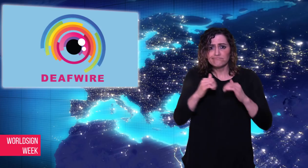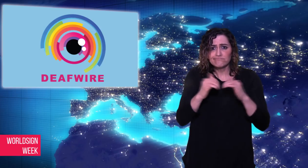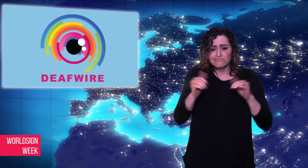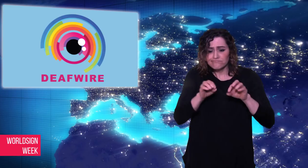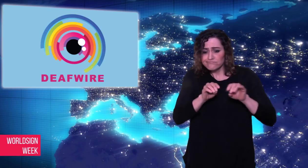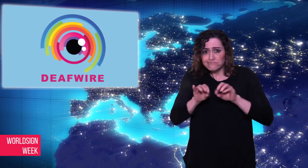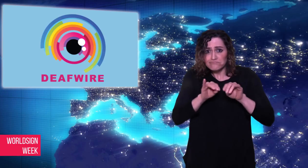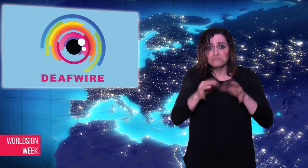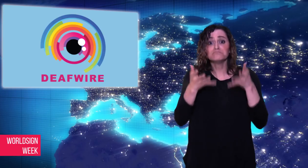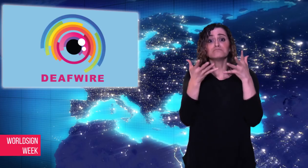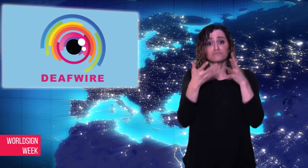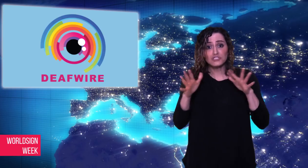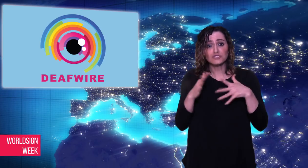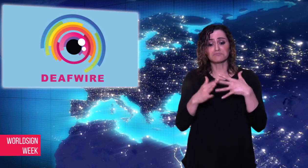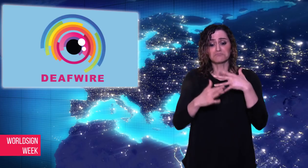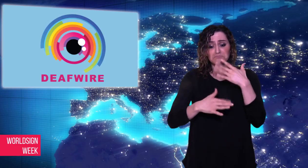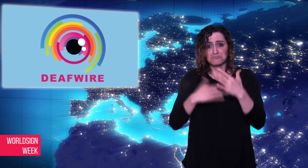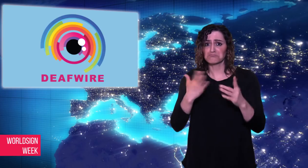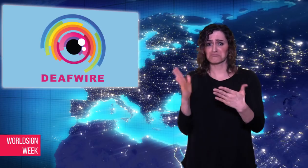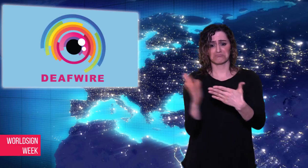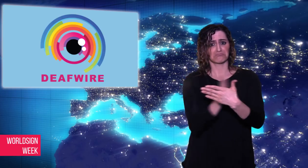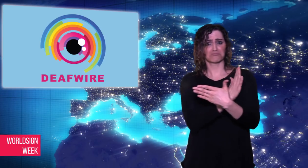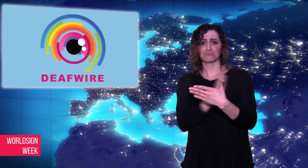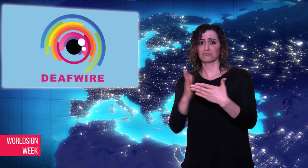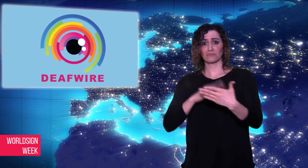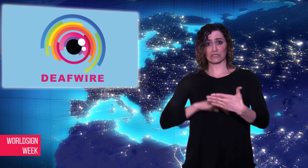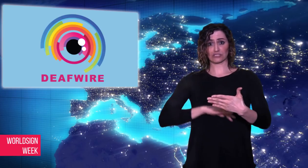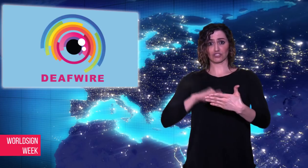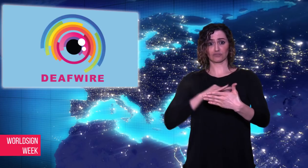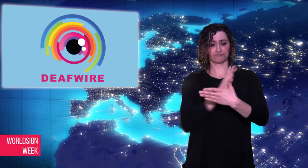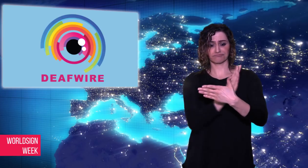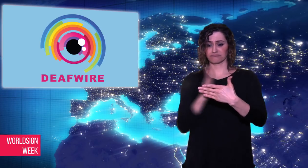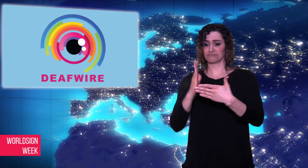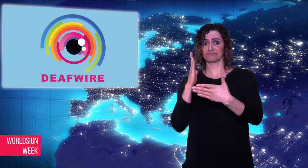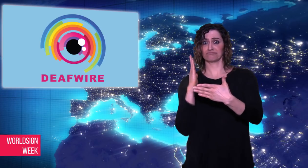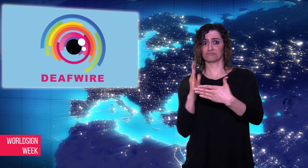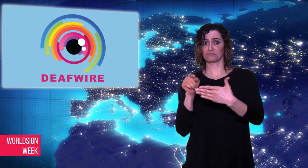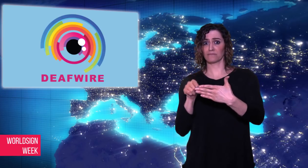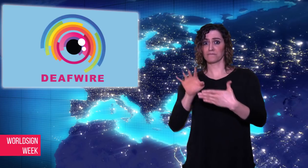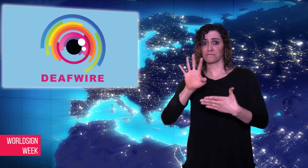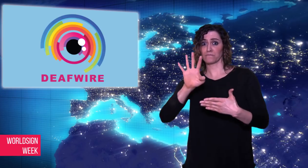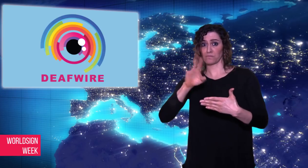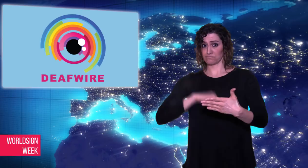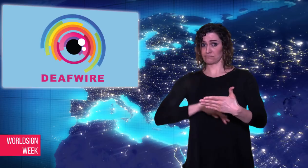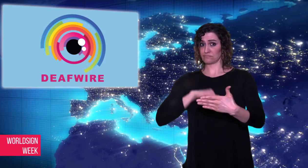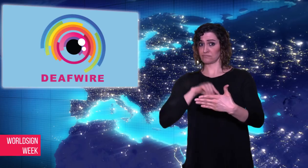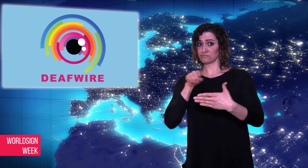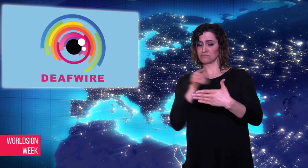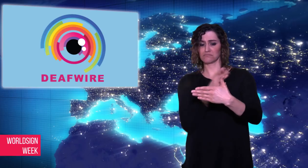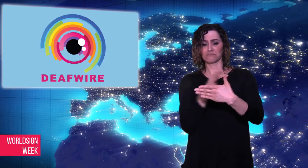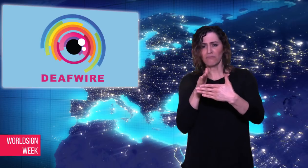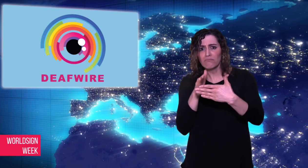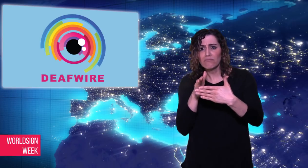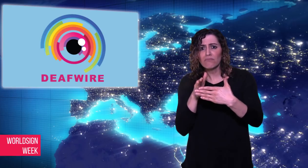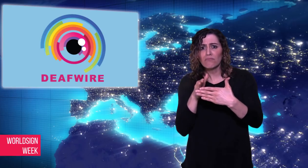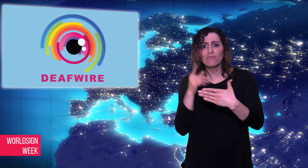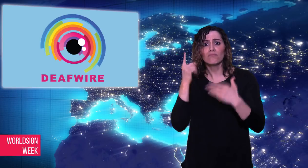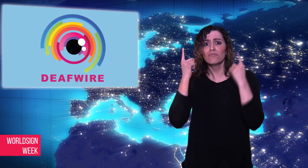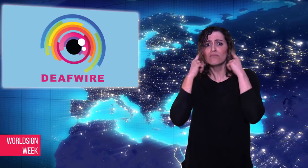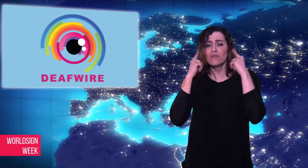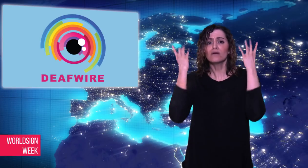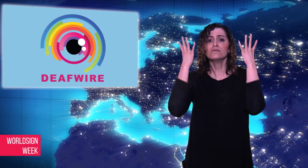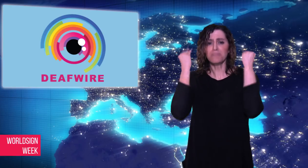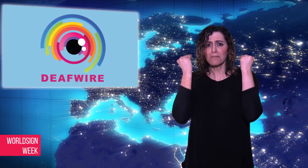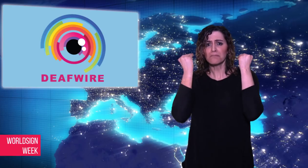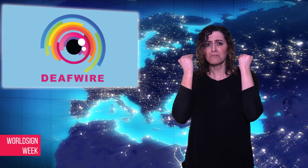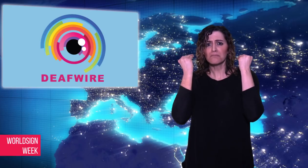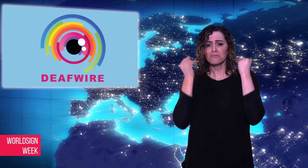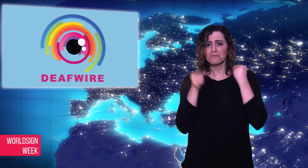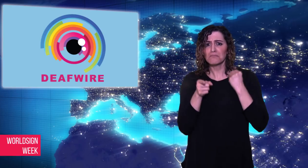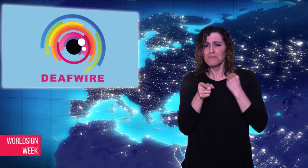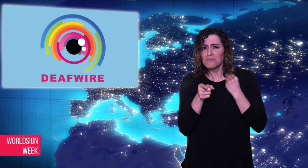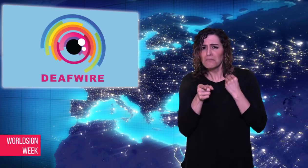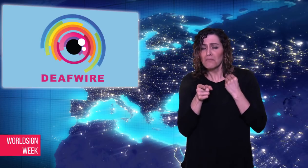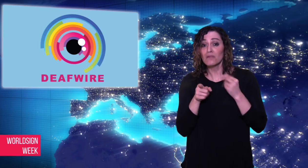in five infants lose his hearing after